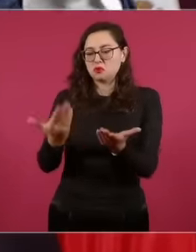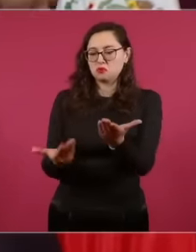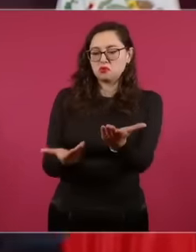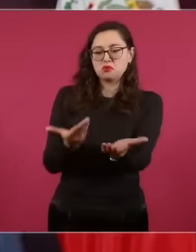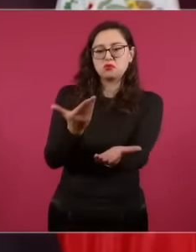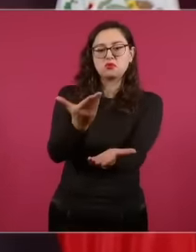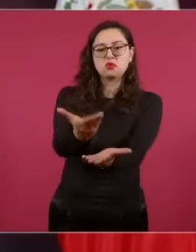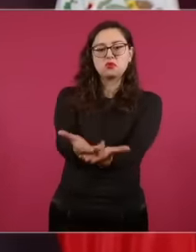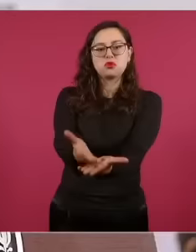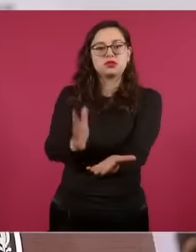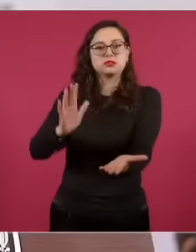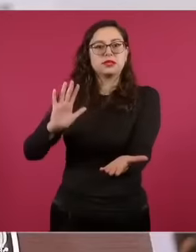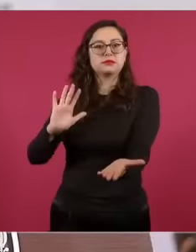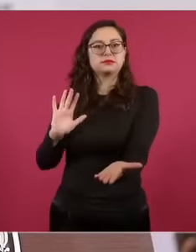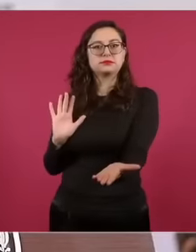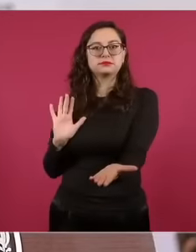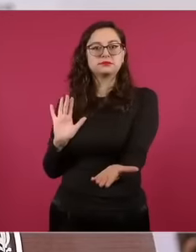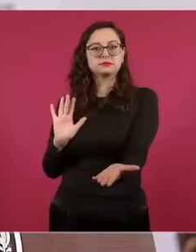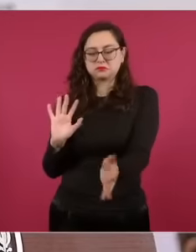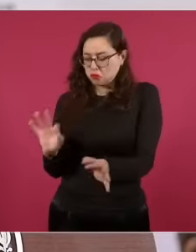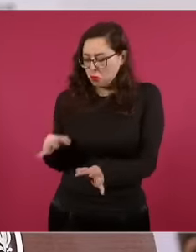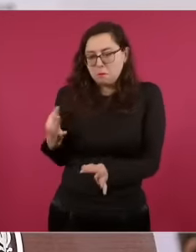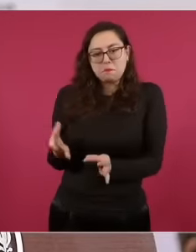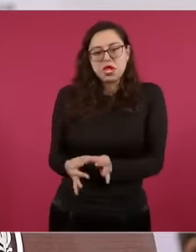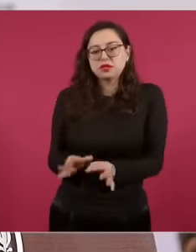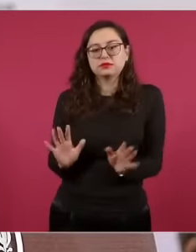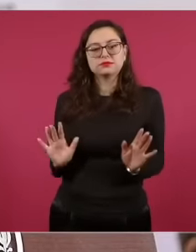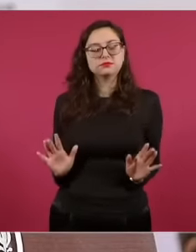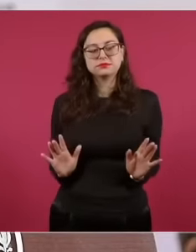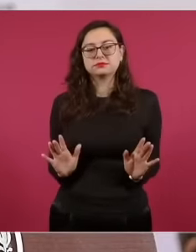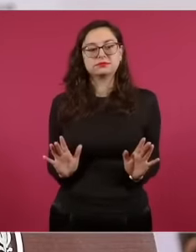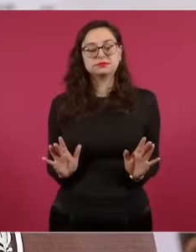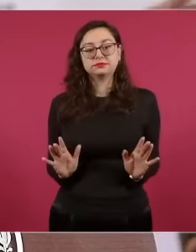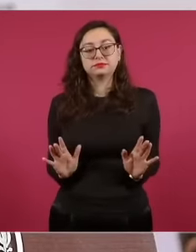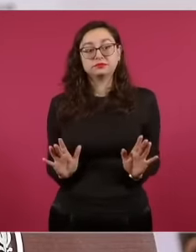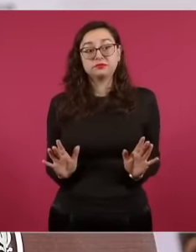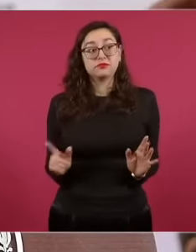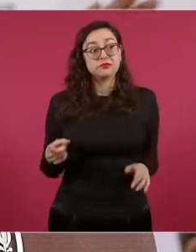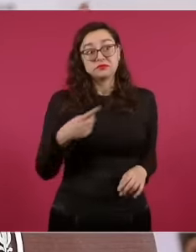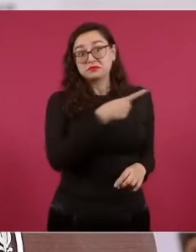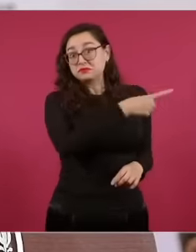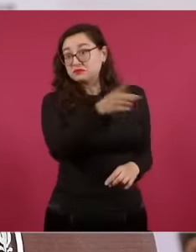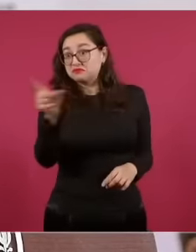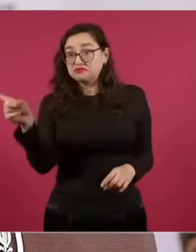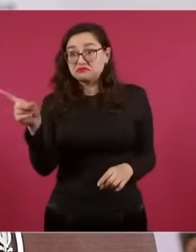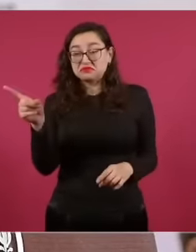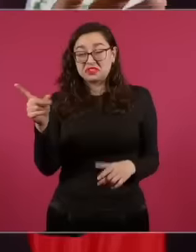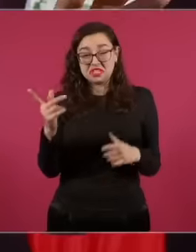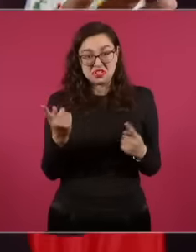I could and it is going to be the people who are going to have the